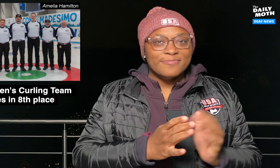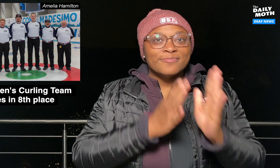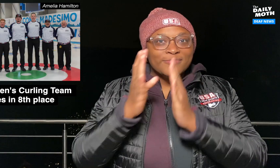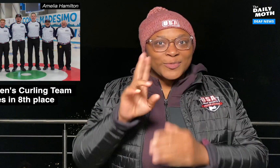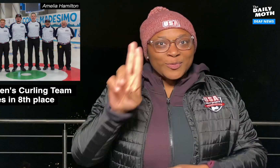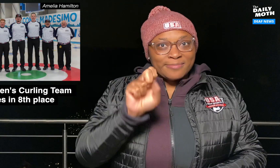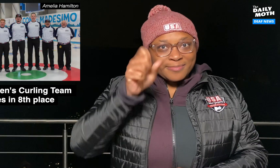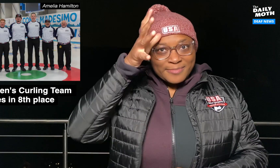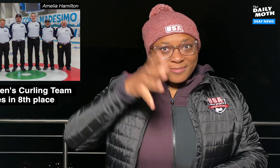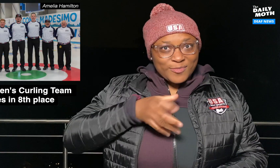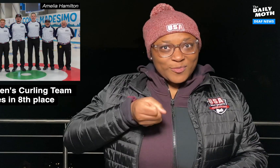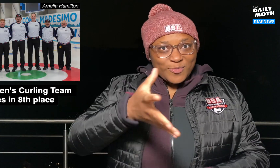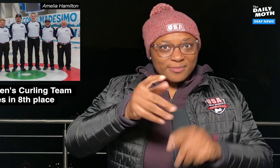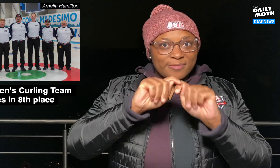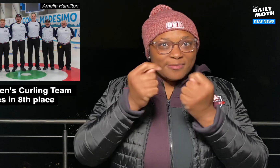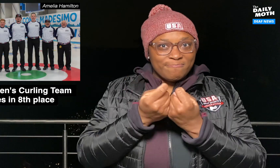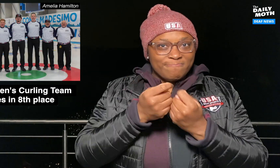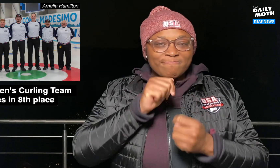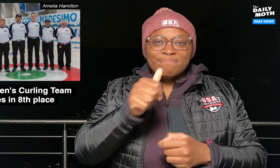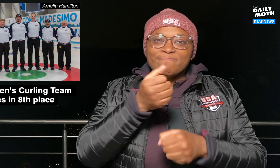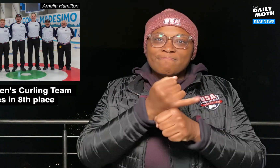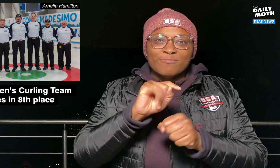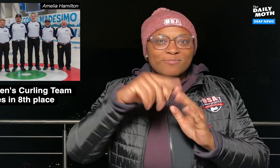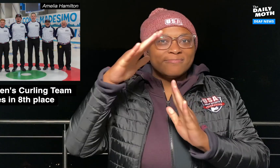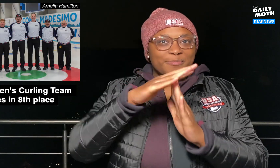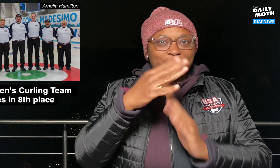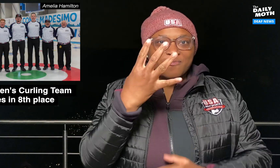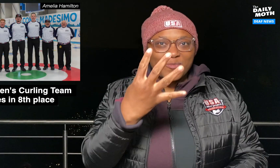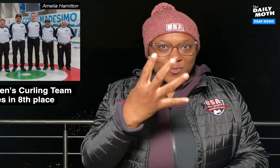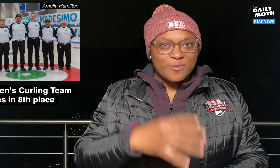The US men’s curling team did not make it to the Top 4.